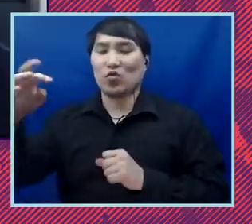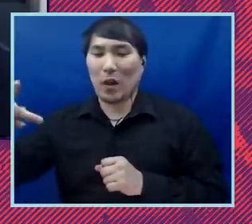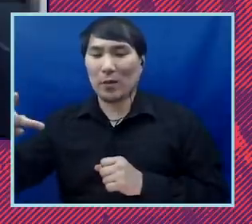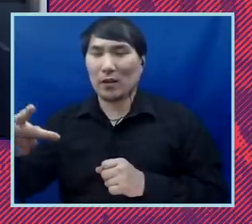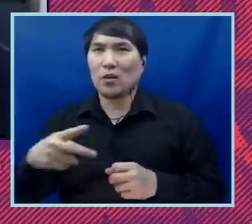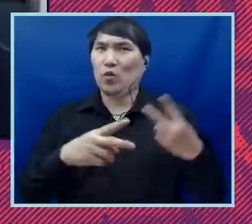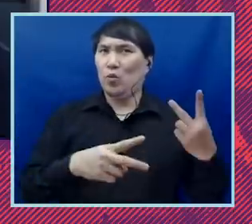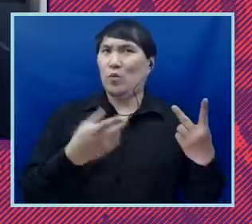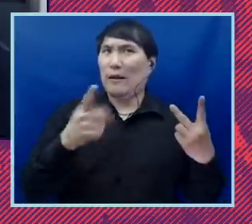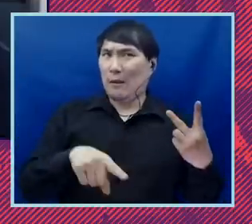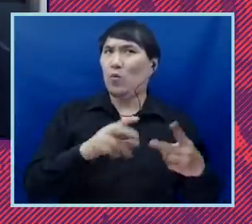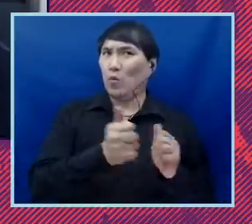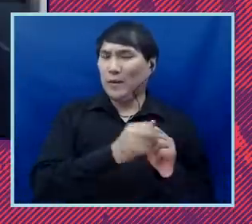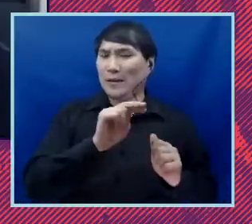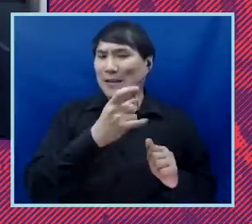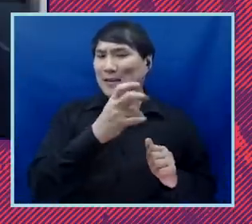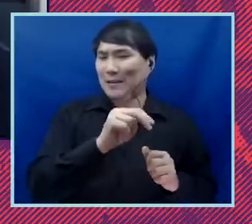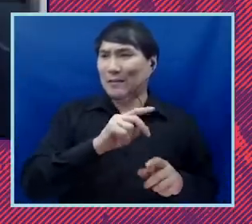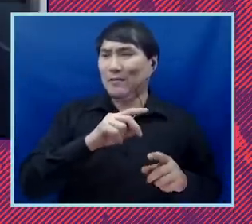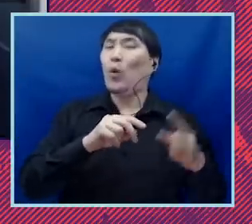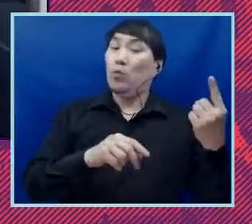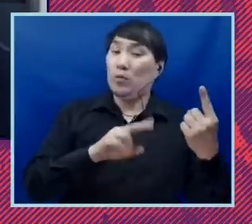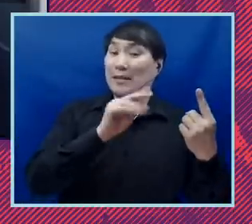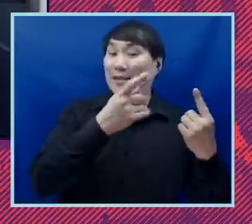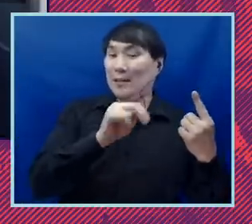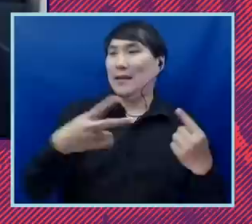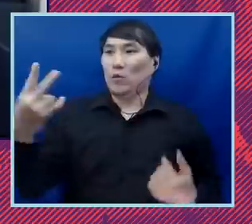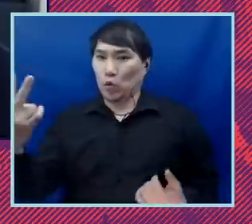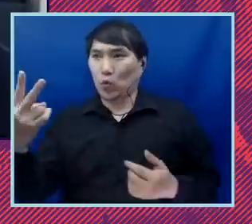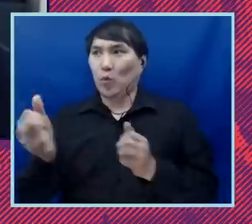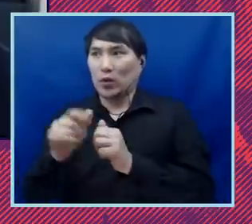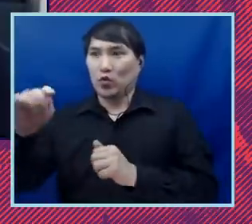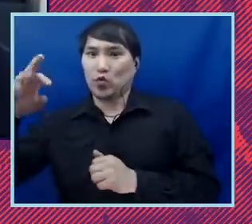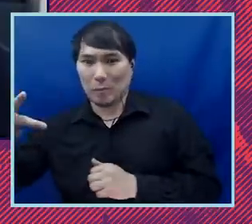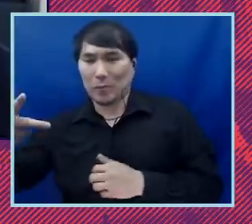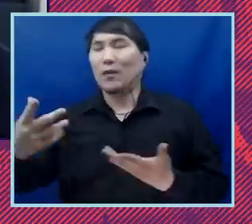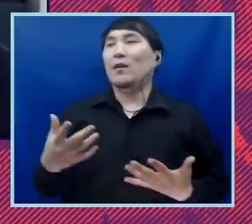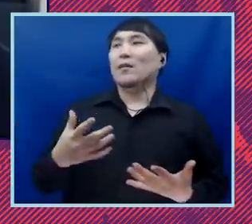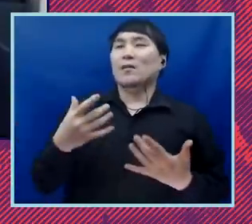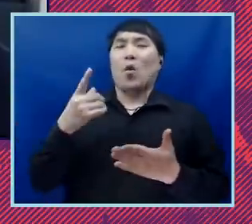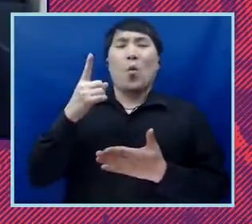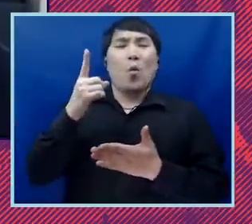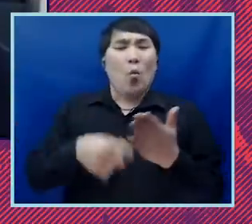bit about the role of the board and, you know, the deliberative process by which you were a part of